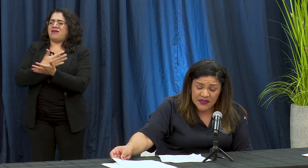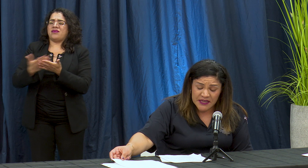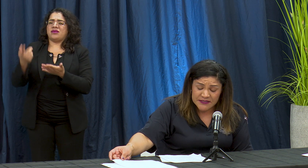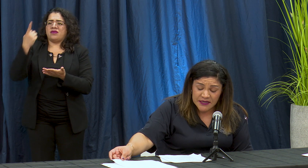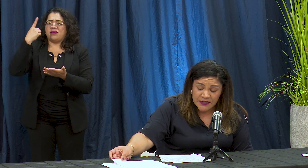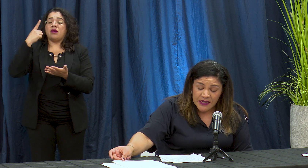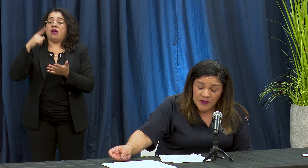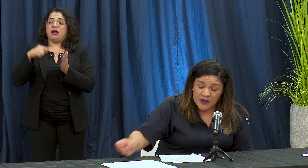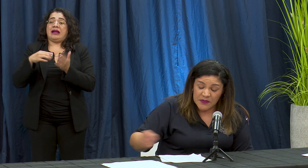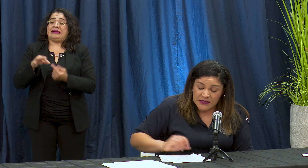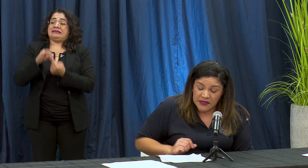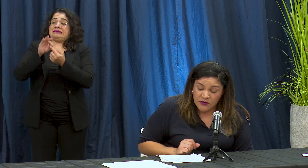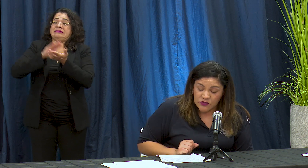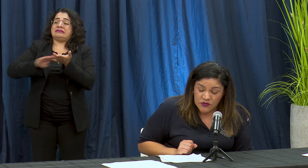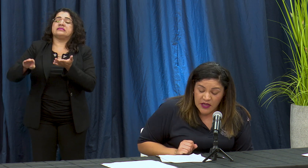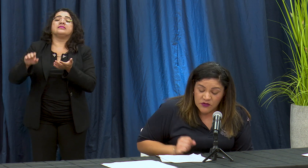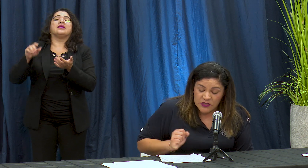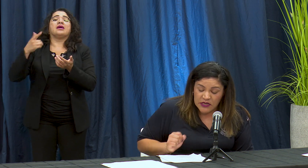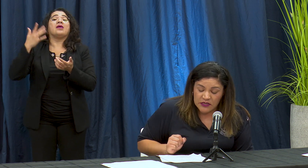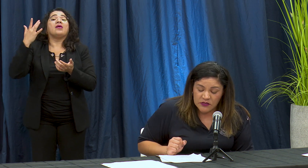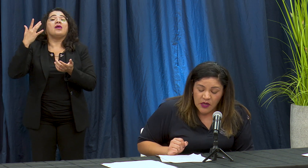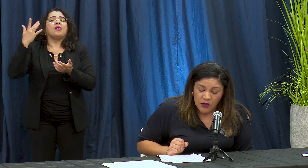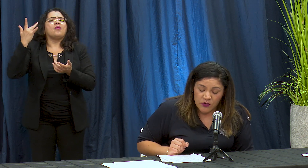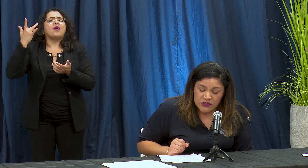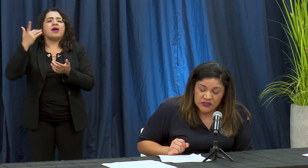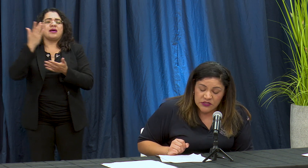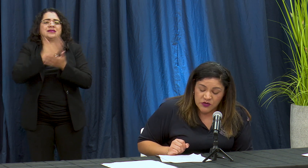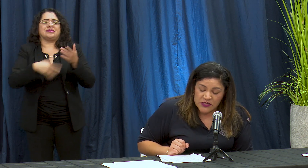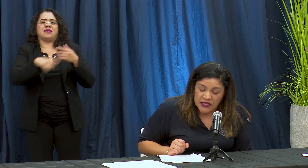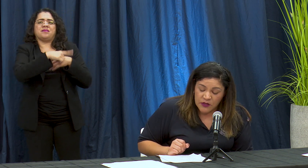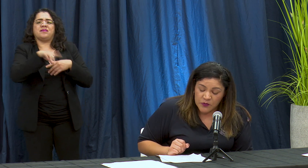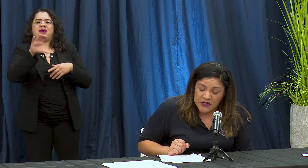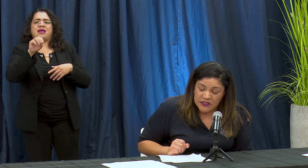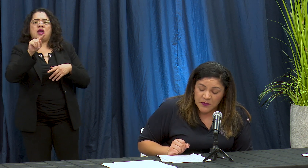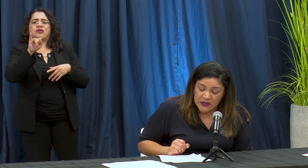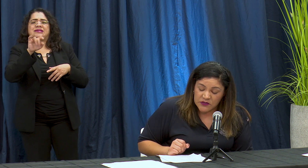baryons a-- permit a que los condado z-- y las heuristic Sione's adopt n aspectos